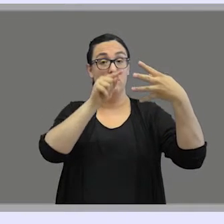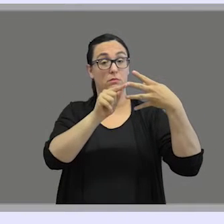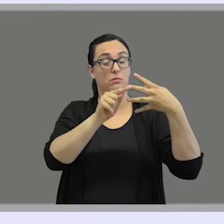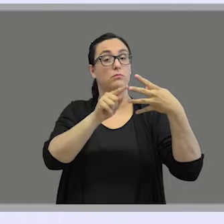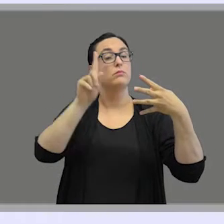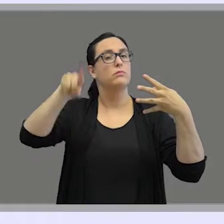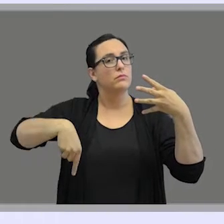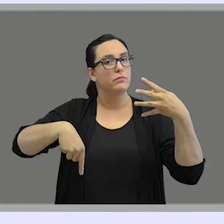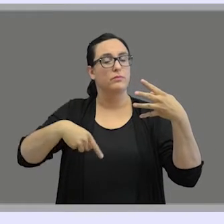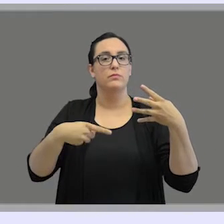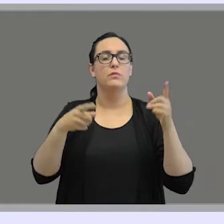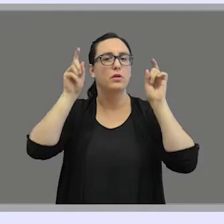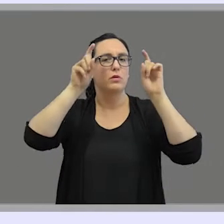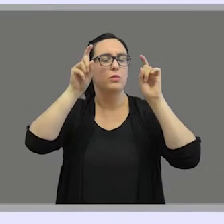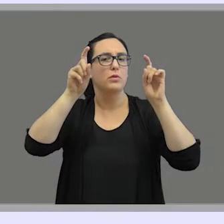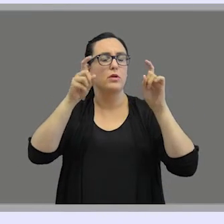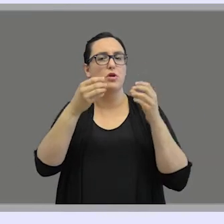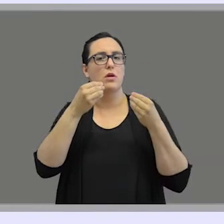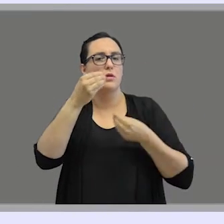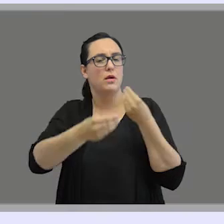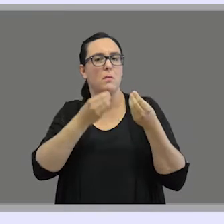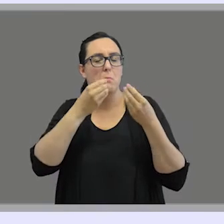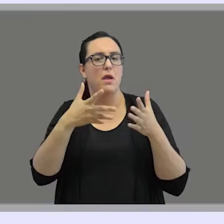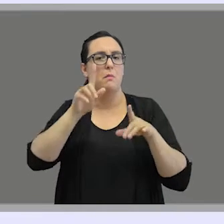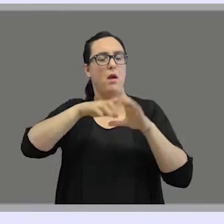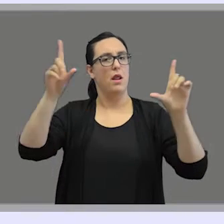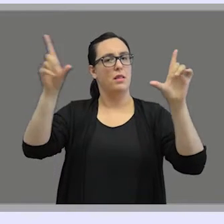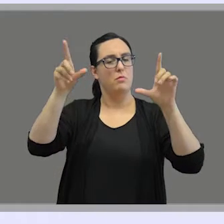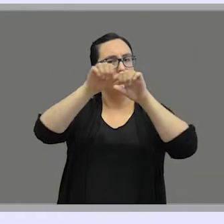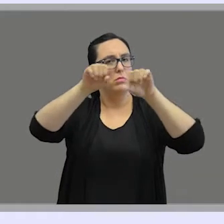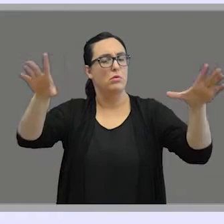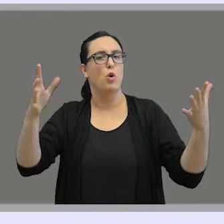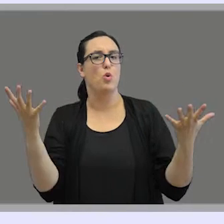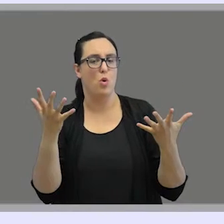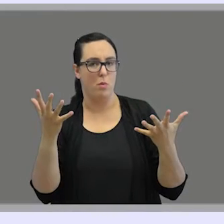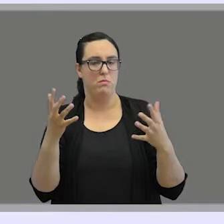and also about the best practices for broadcasting sign language